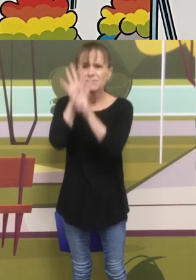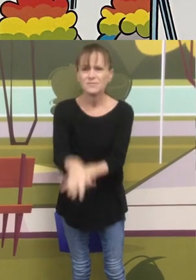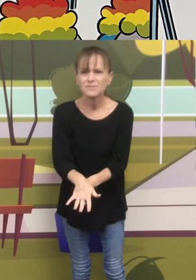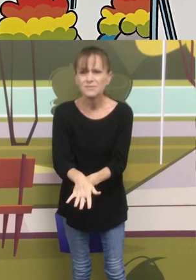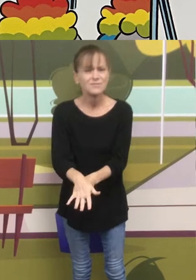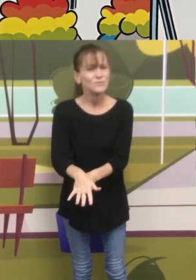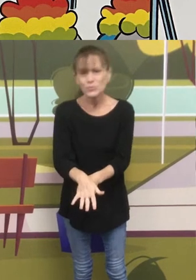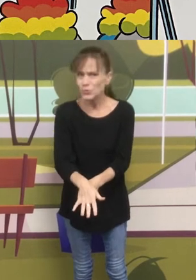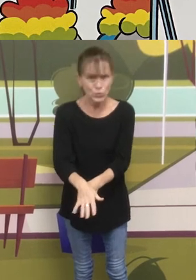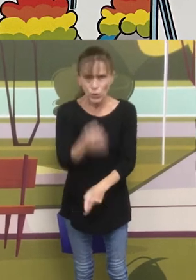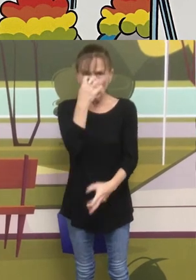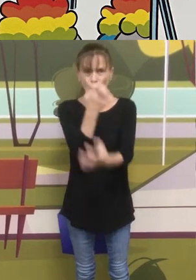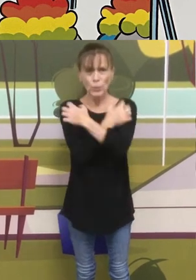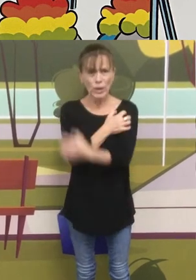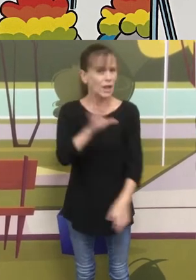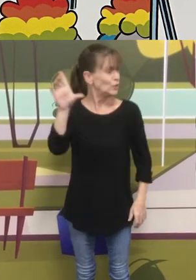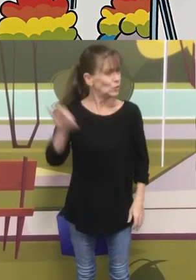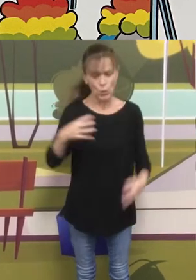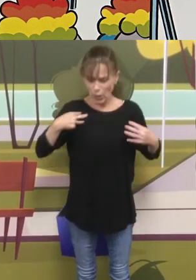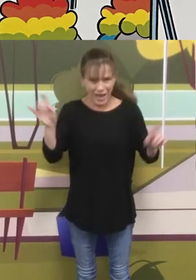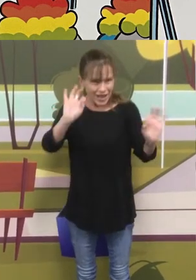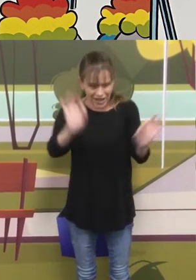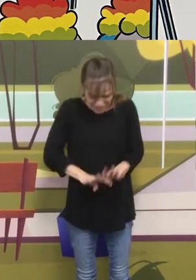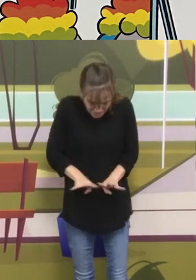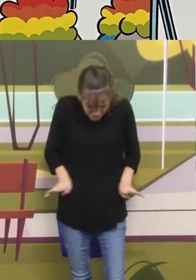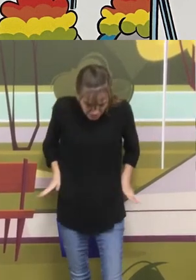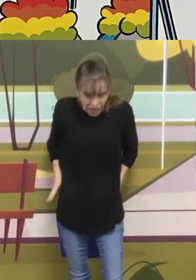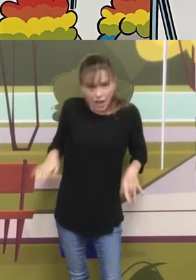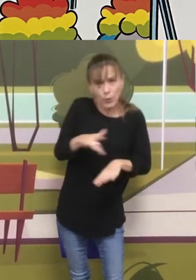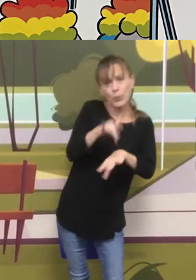Koalas do not wear tutus, they do not ride in kangaroos!